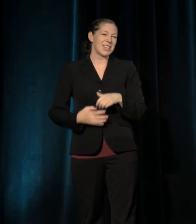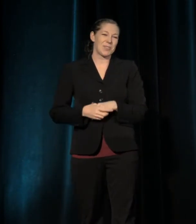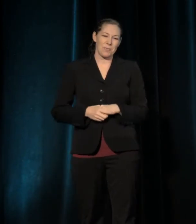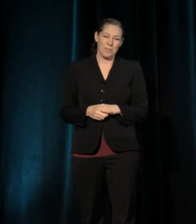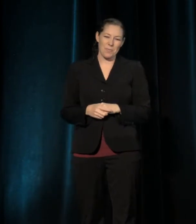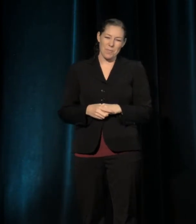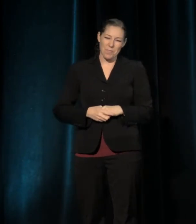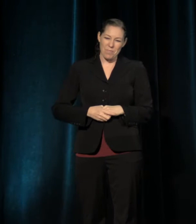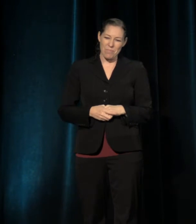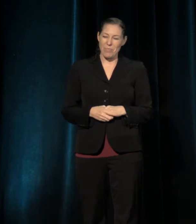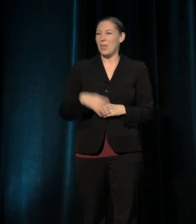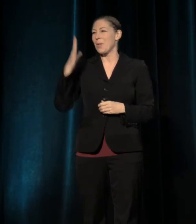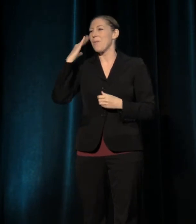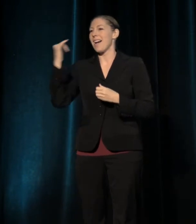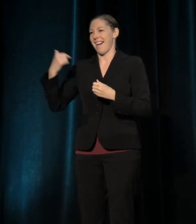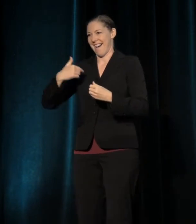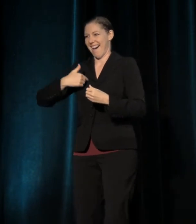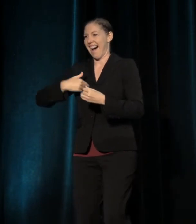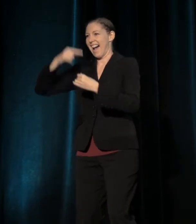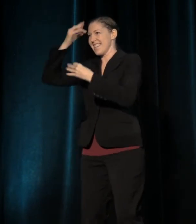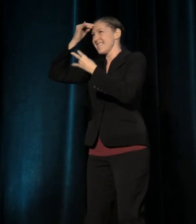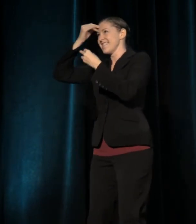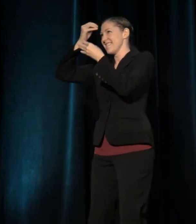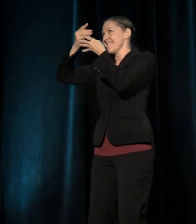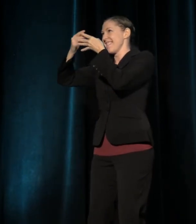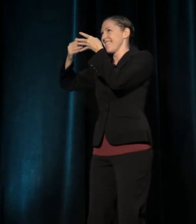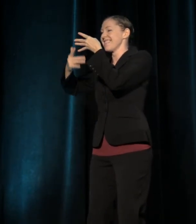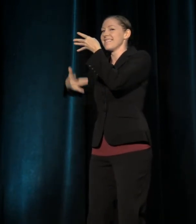Because there's a few things that have been on my mind and I go, "Well, why not?"